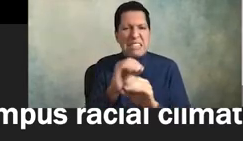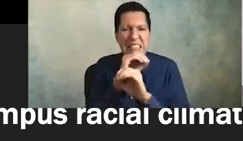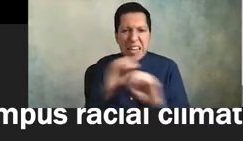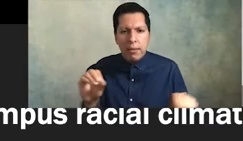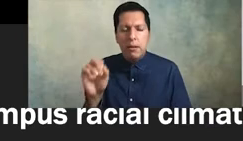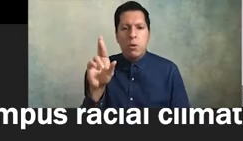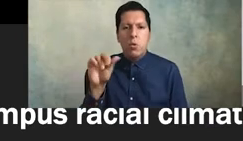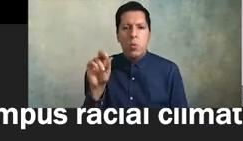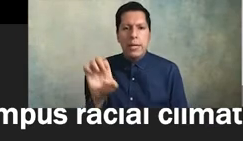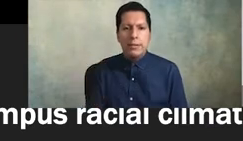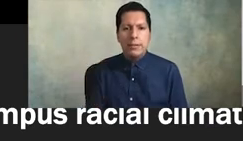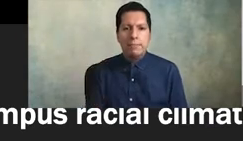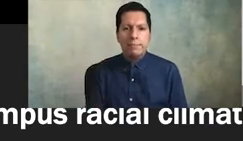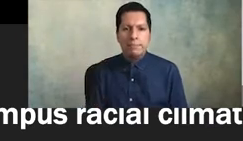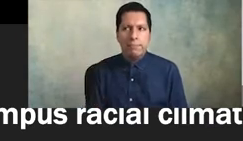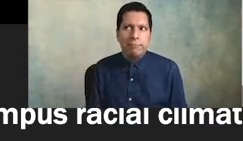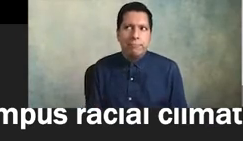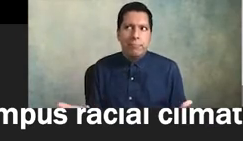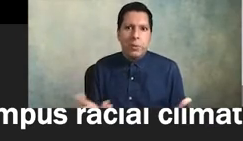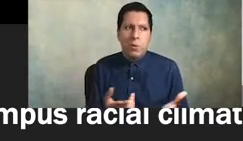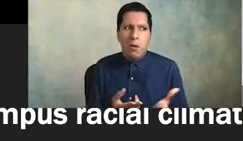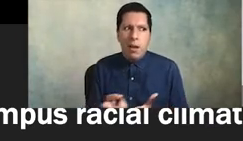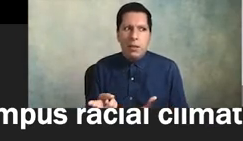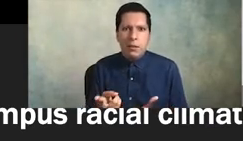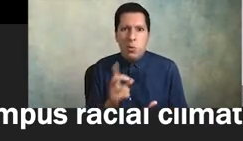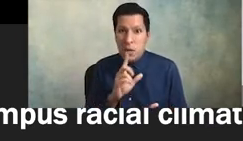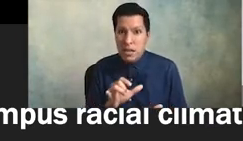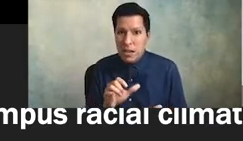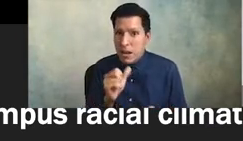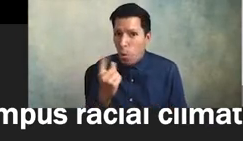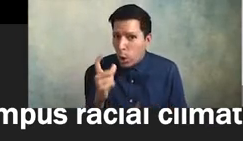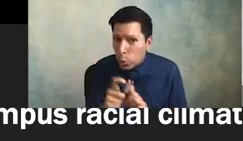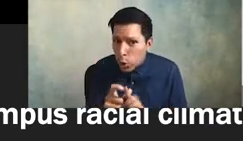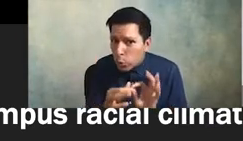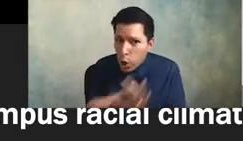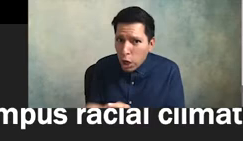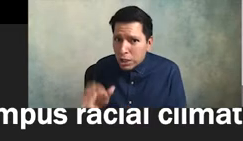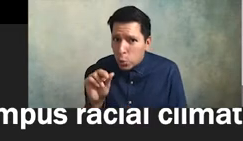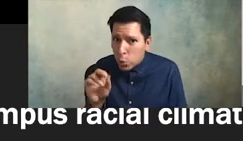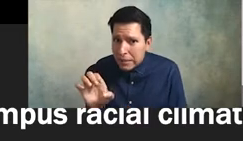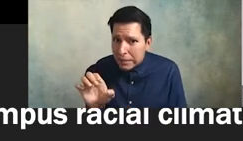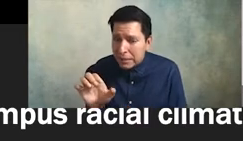how can i say so so declaratively really not one word well yeah it's because i tend to